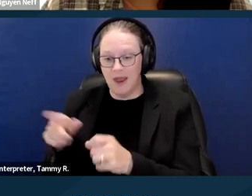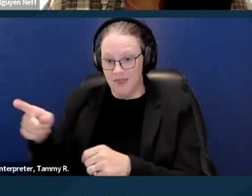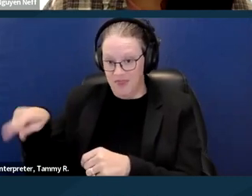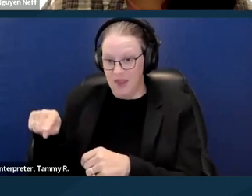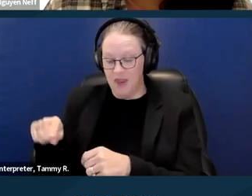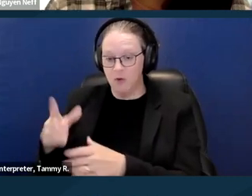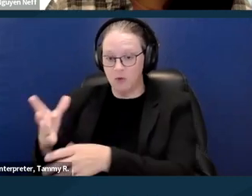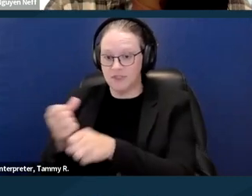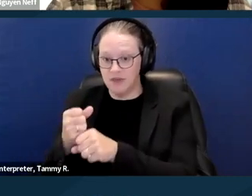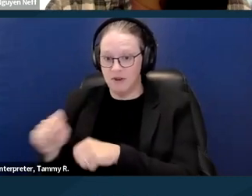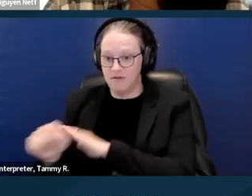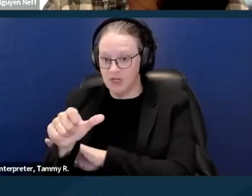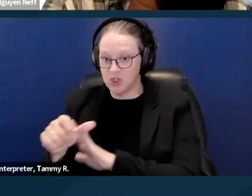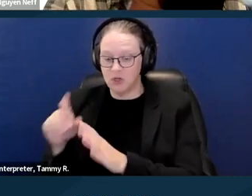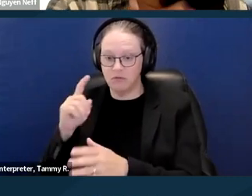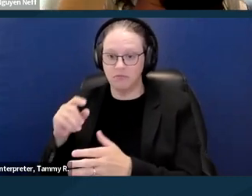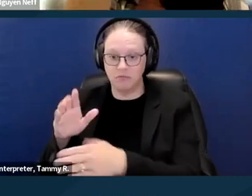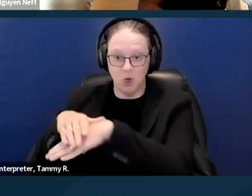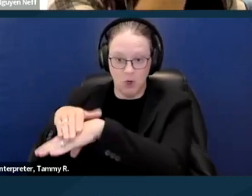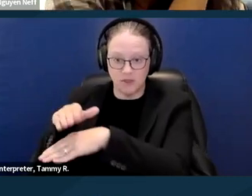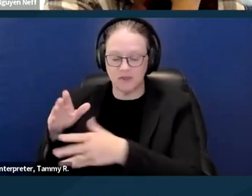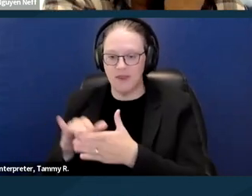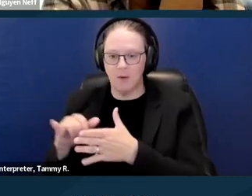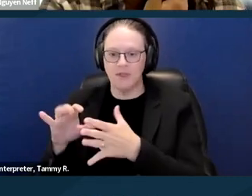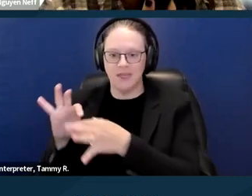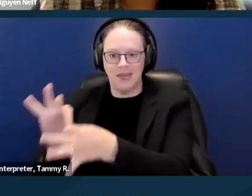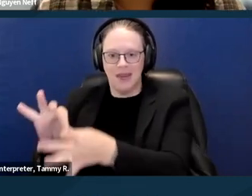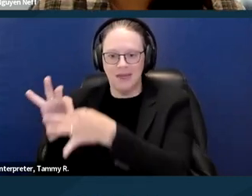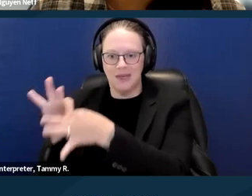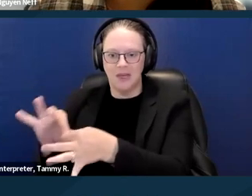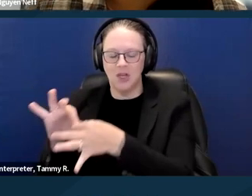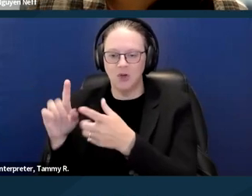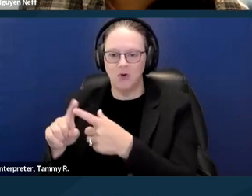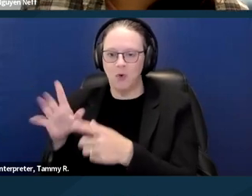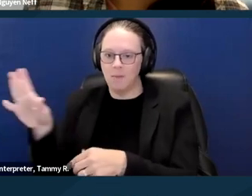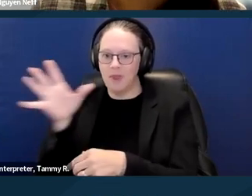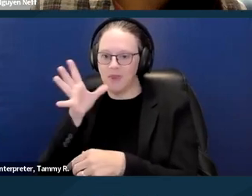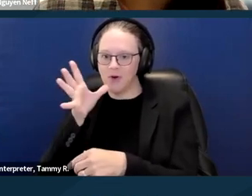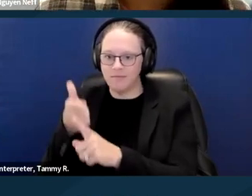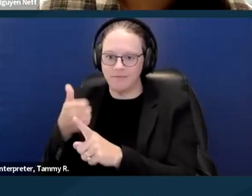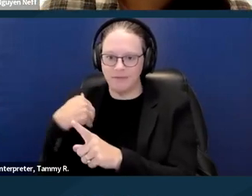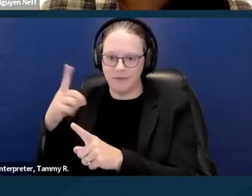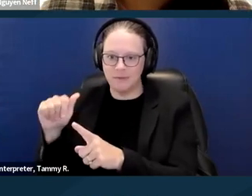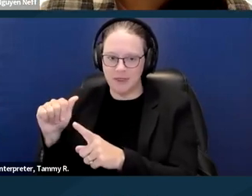Because of that, I was really connected to their association with the person in their home who had a disability. Being regarded as having disability,